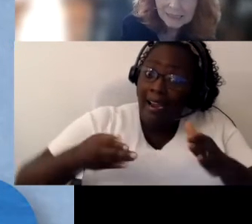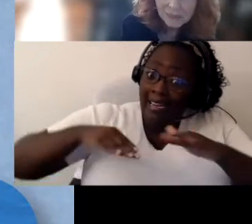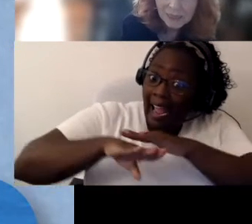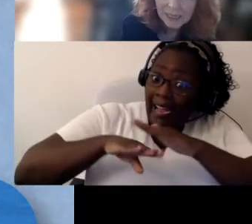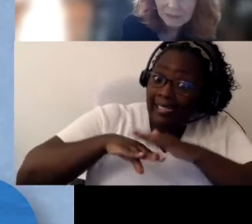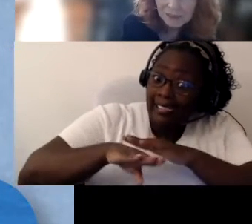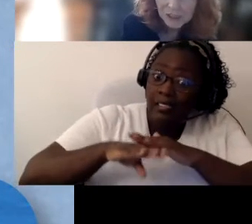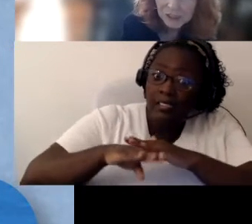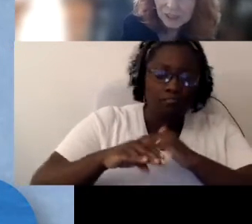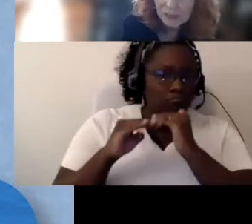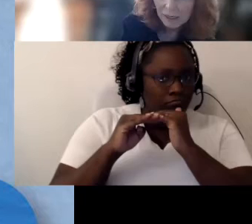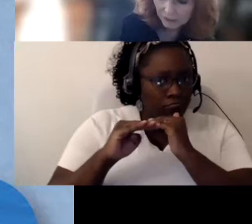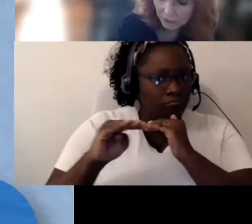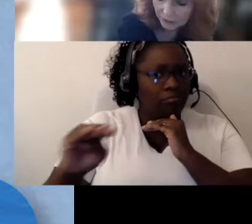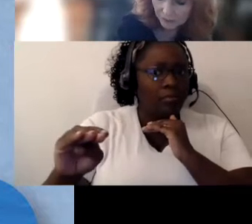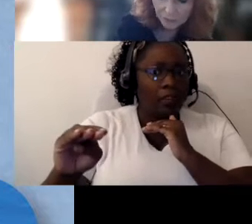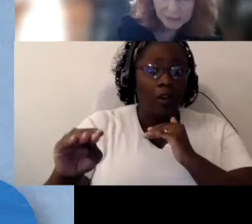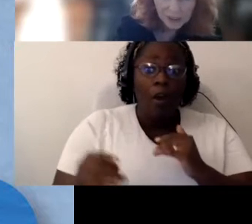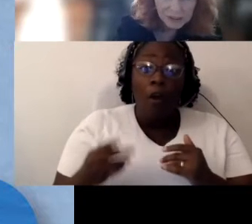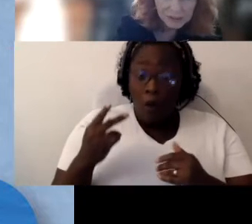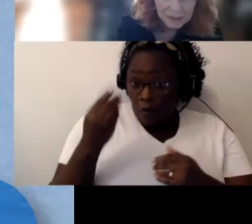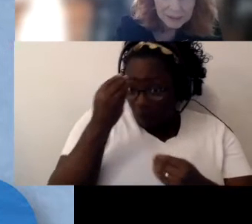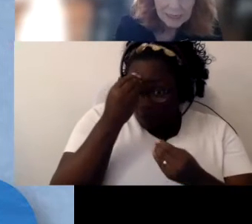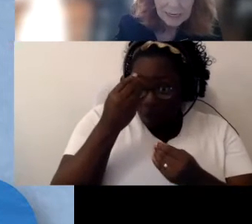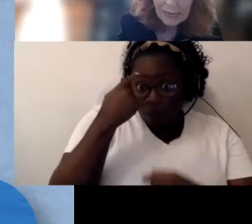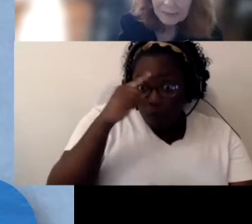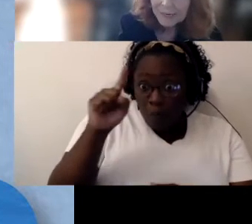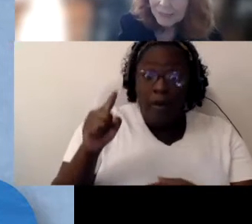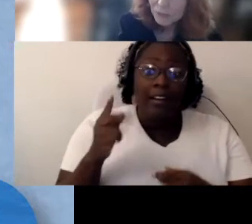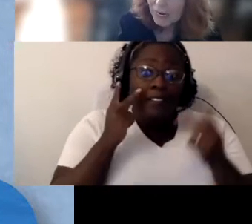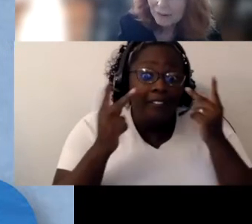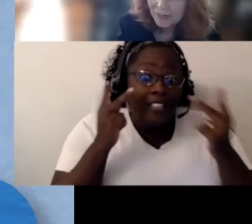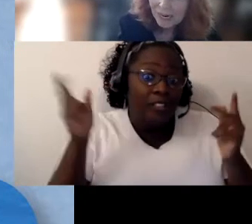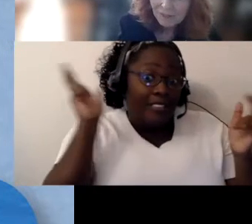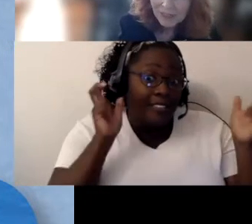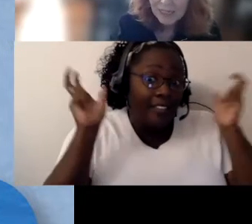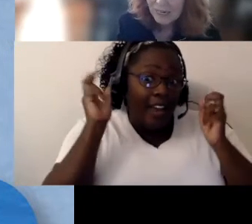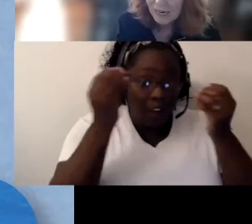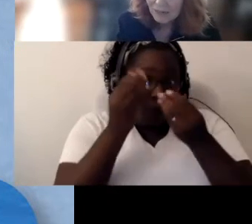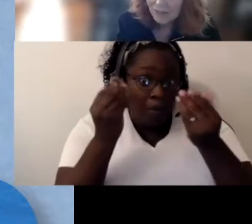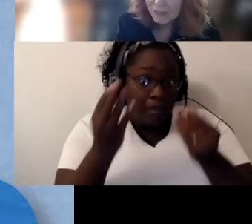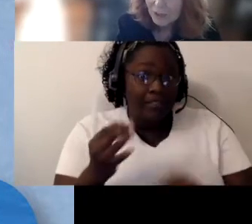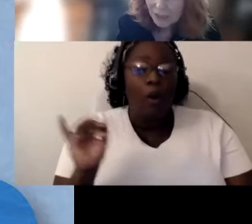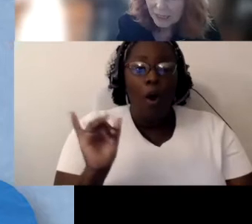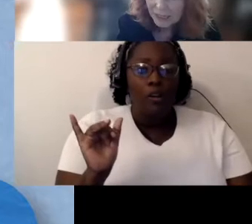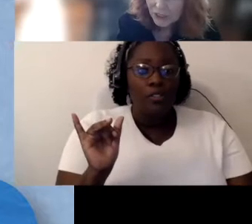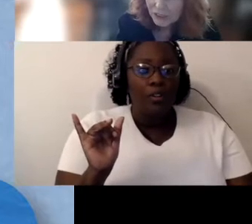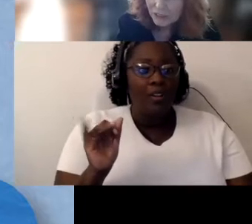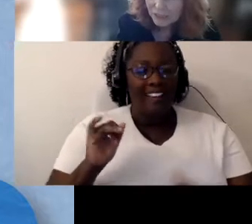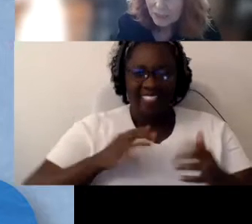as we can visual and auditory information and then we have to have the in and out the